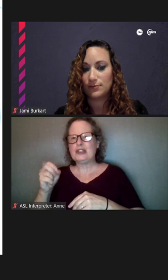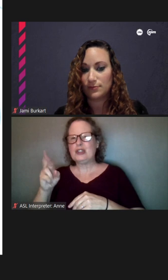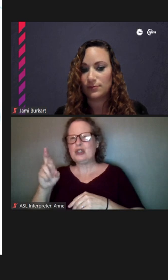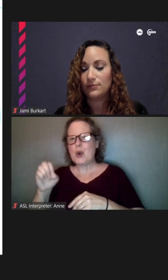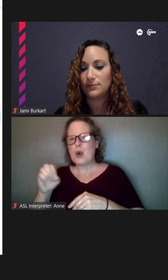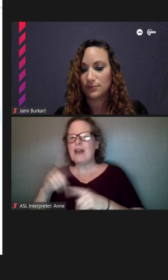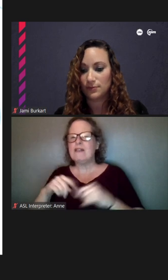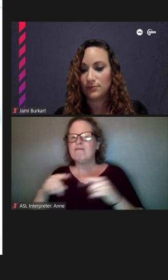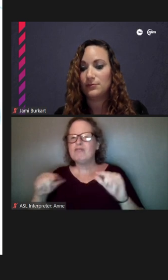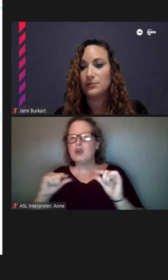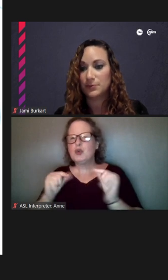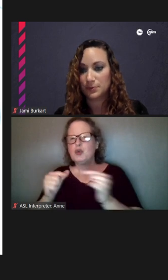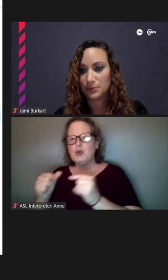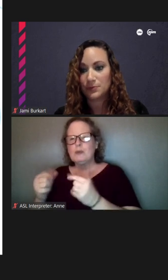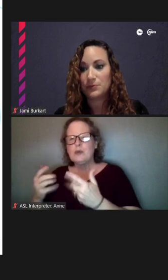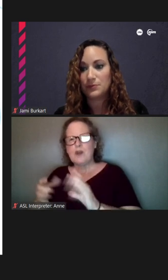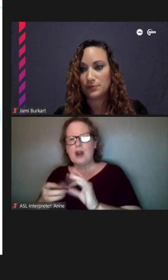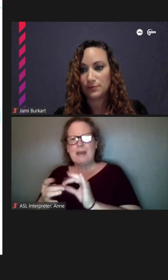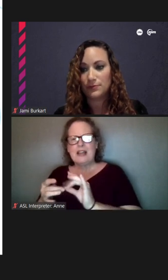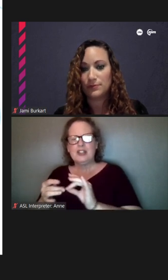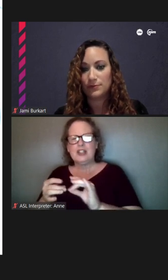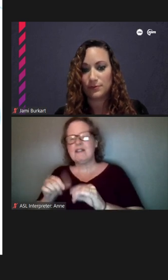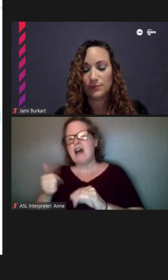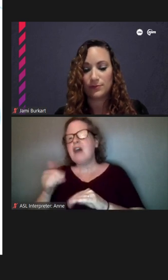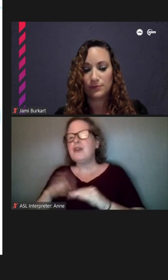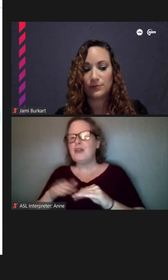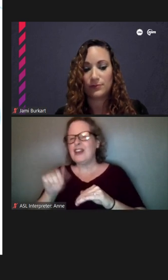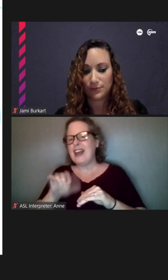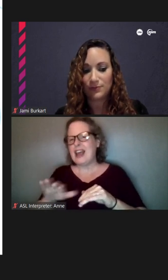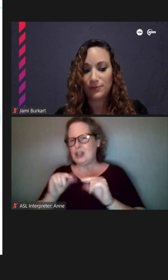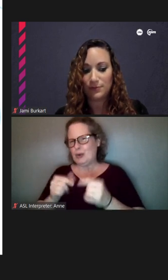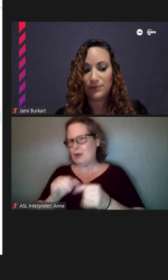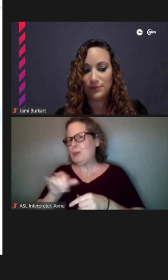mentioned besides the Asian group. So, that's my two cents for the evening.